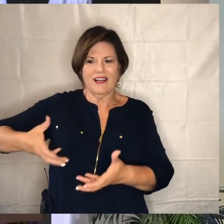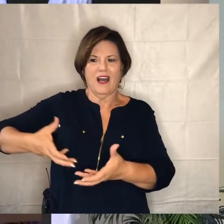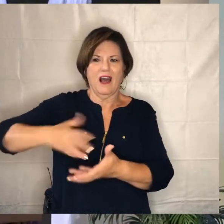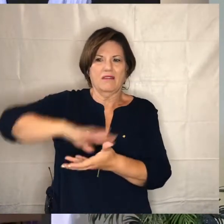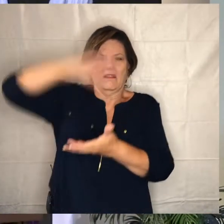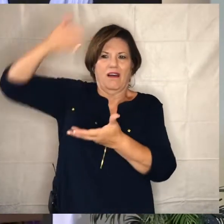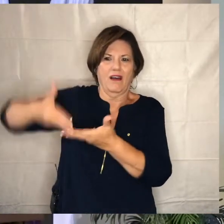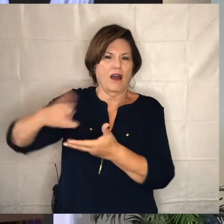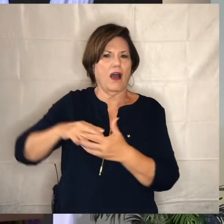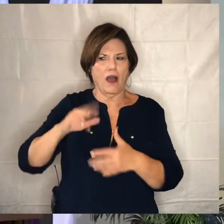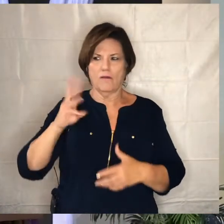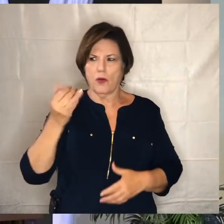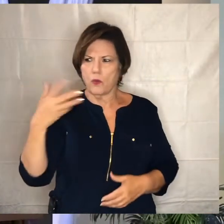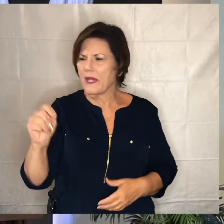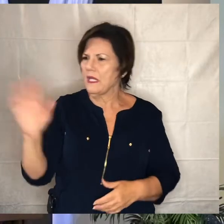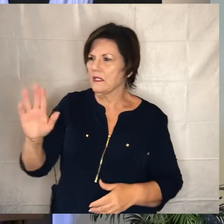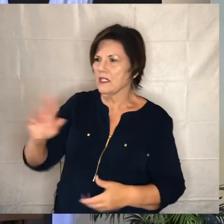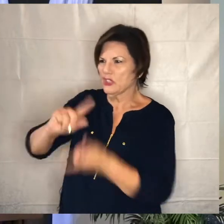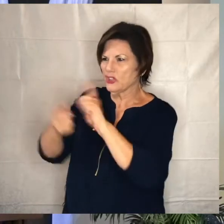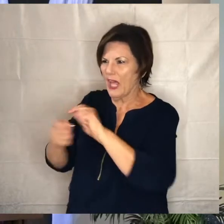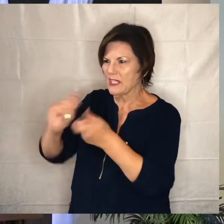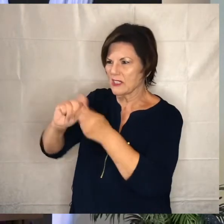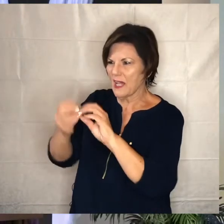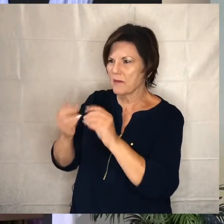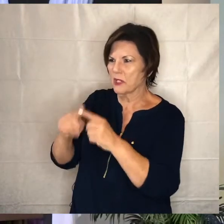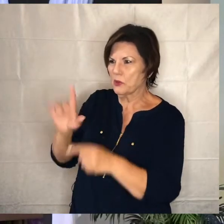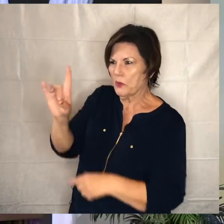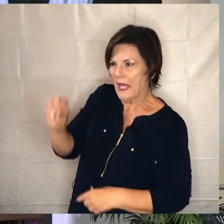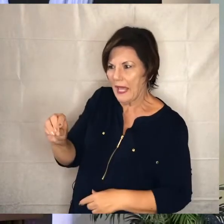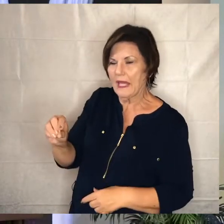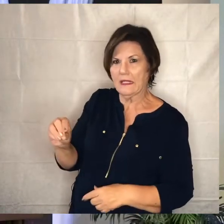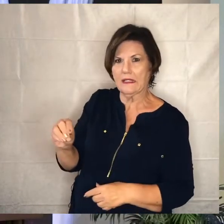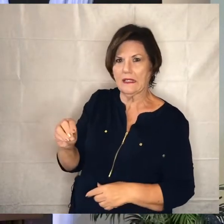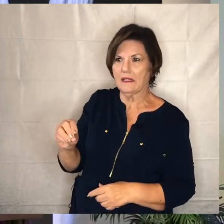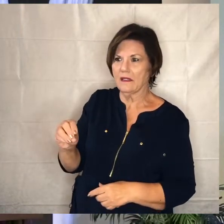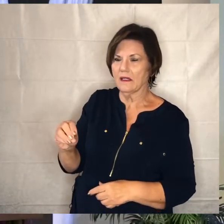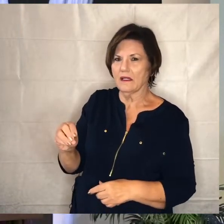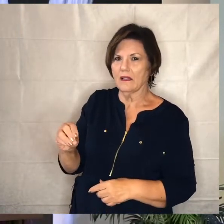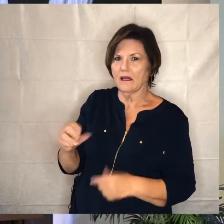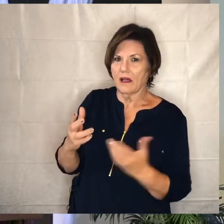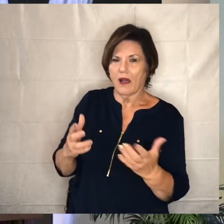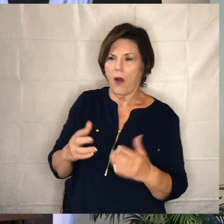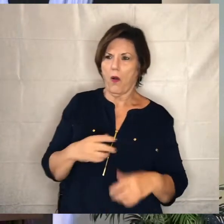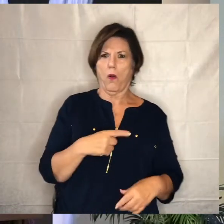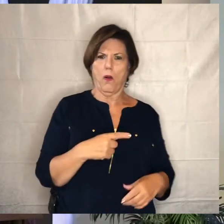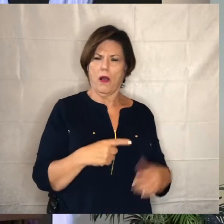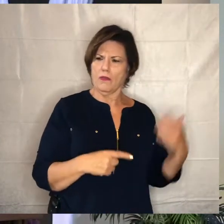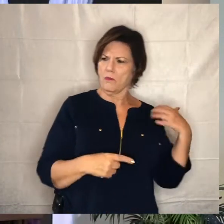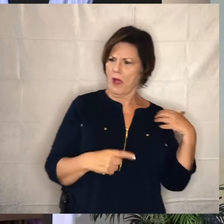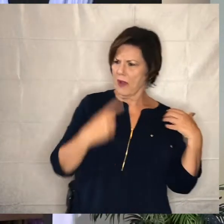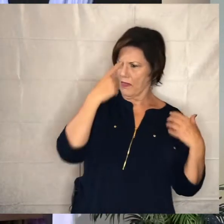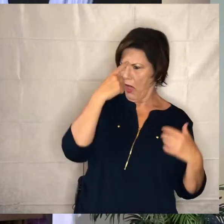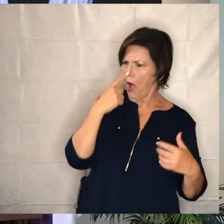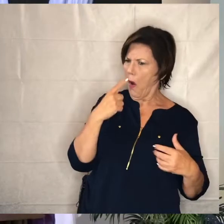take your bill and make it 80. and his master commended the dishonest manager because he had acted shrewdly